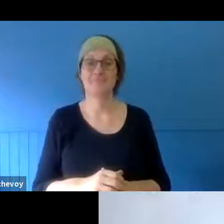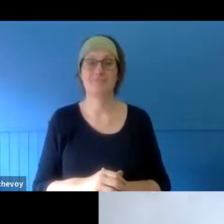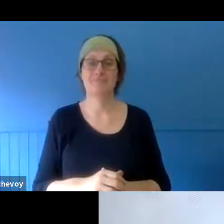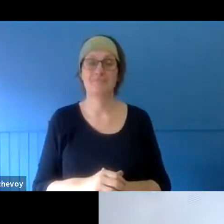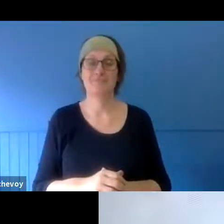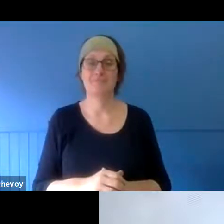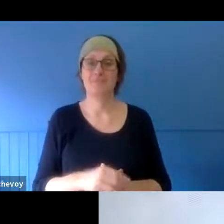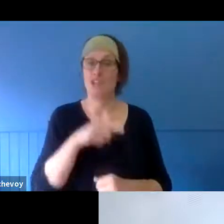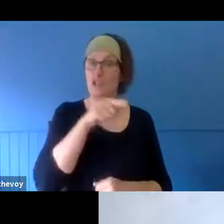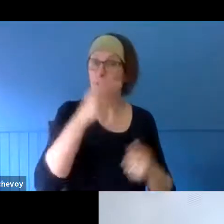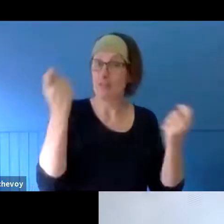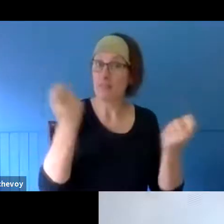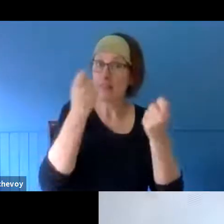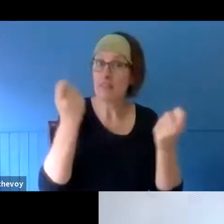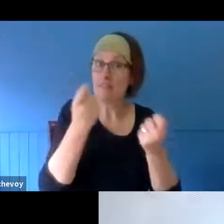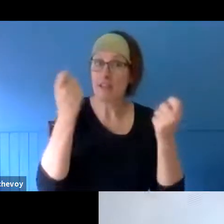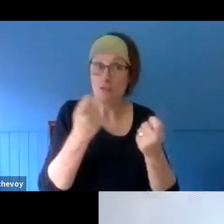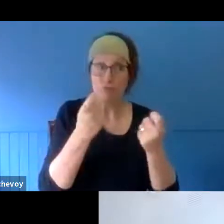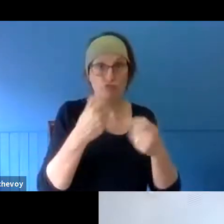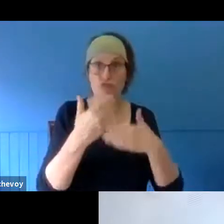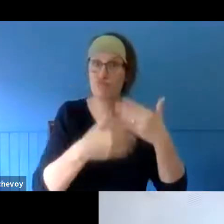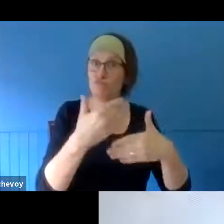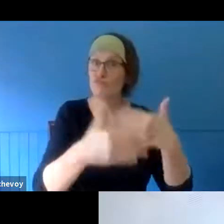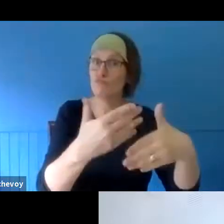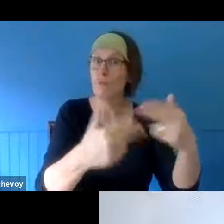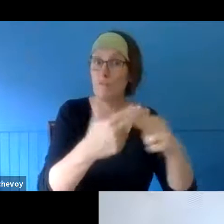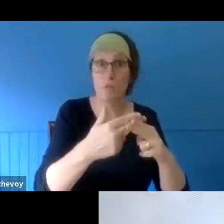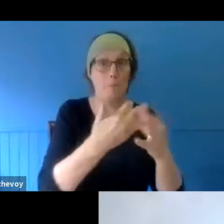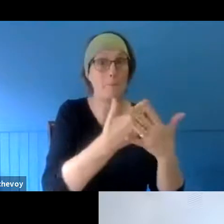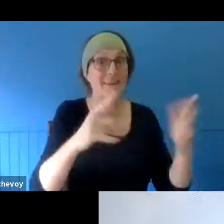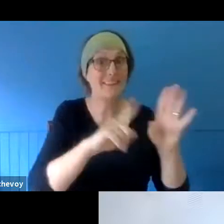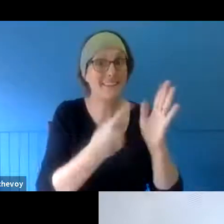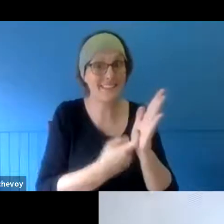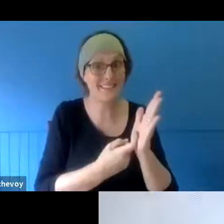years. We also have Christopher Cowles here from Tasmania. He has an